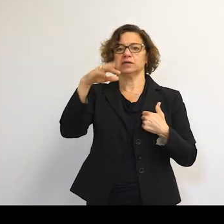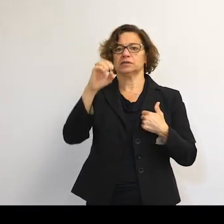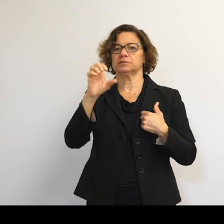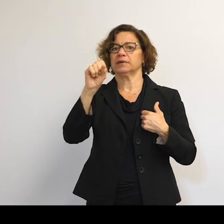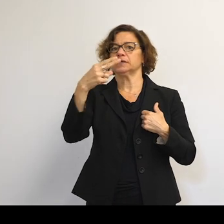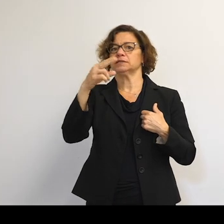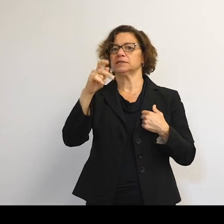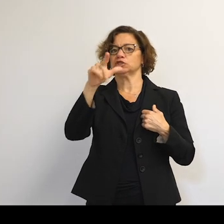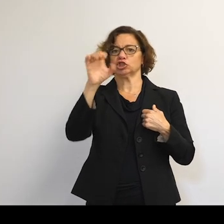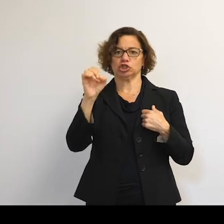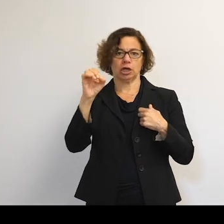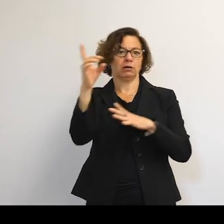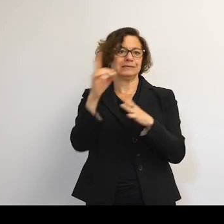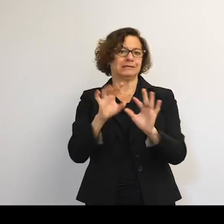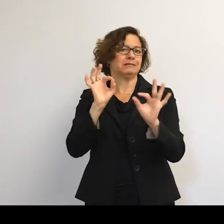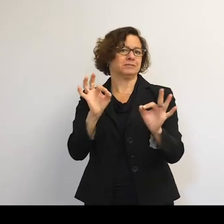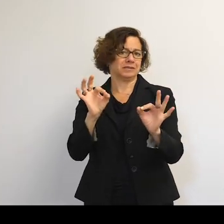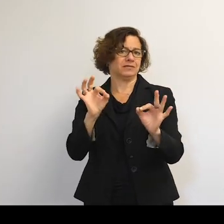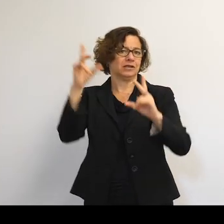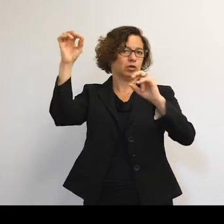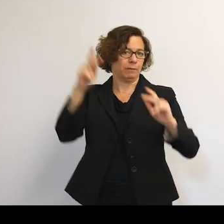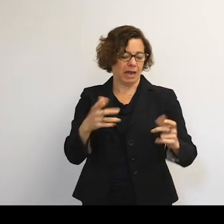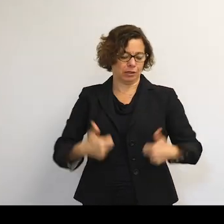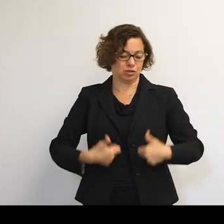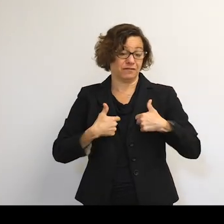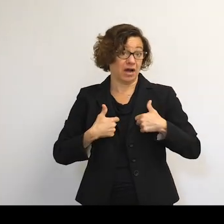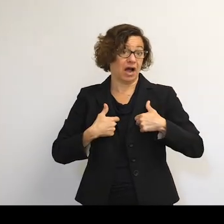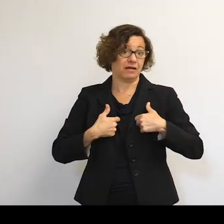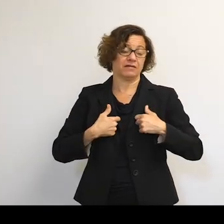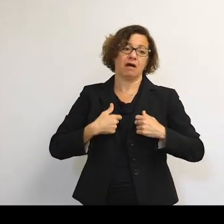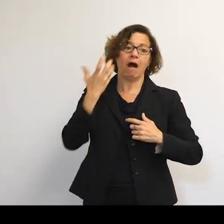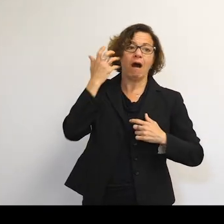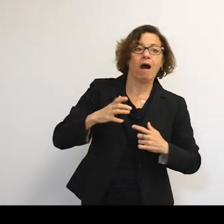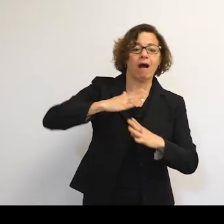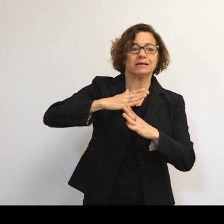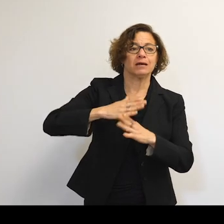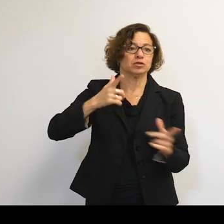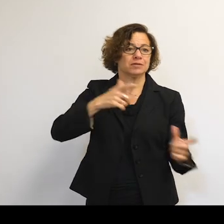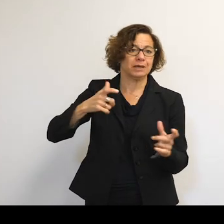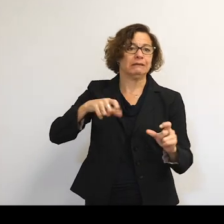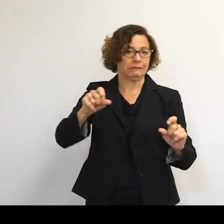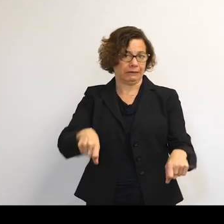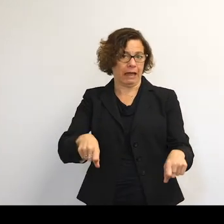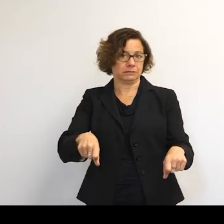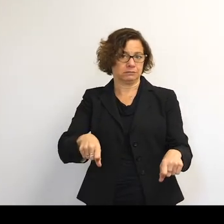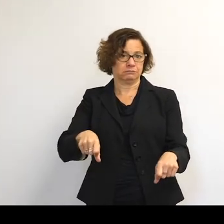in the way it's designed to survive those incredible temperatures and speeds.